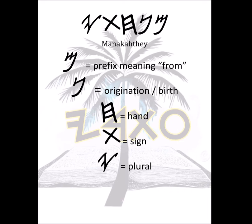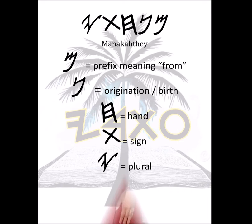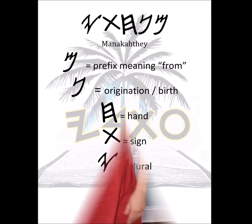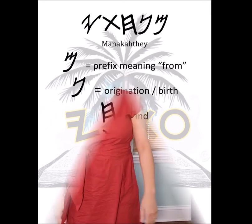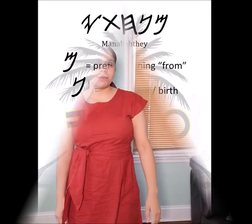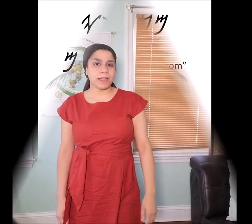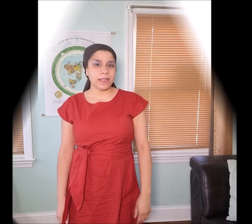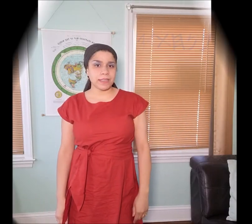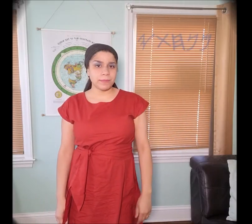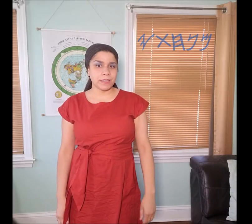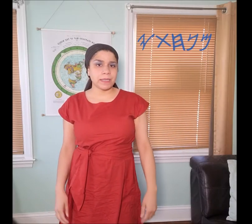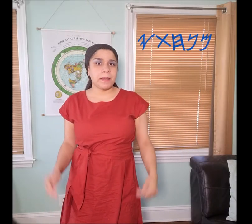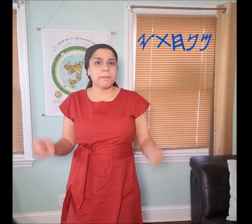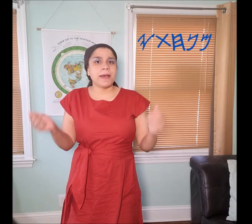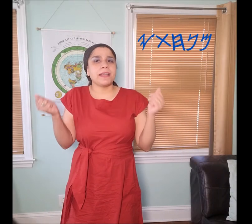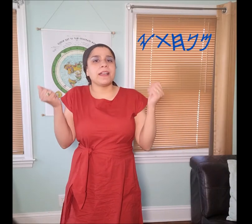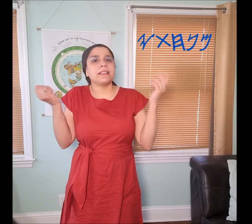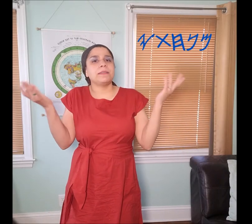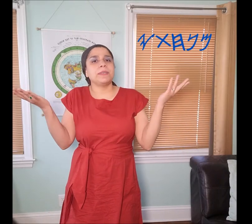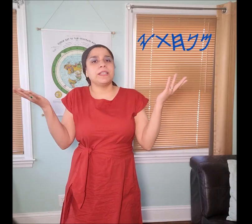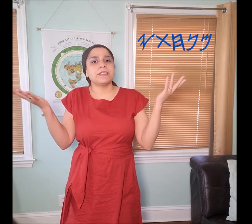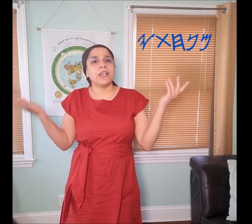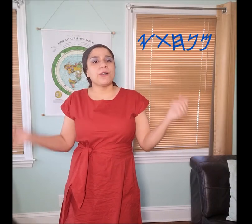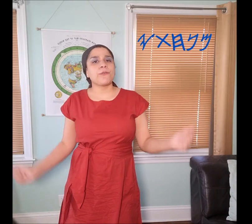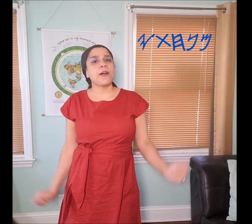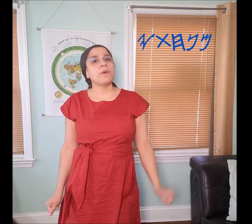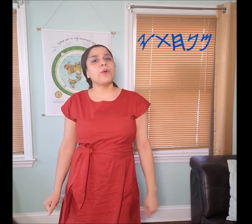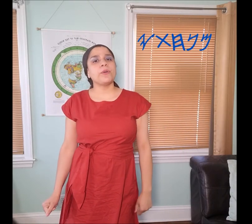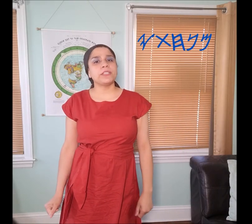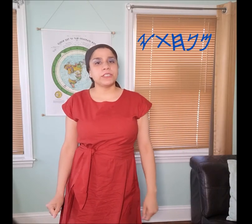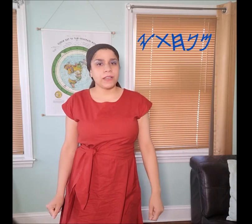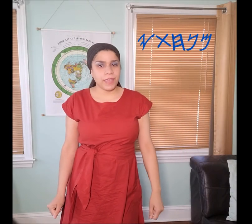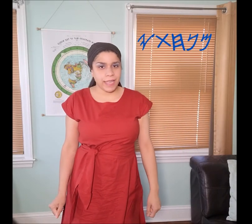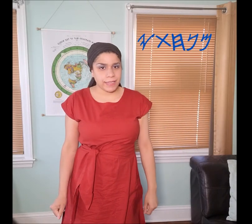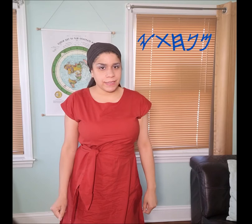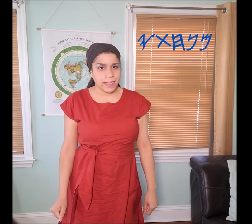That's what Manakahthey 𐤌𐤍𐤇𐤕𐤉 means. Manakahthey 𐤌𐤍𐤇𐤕𐤉 means from origin of hand signs,